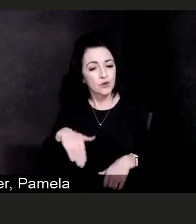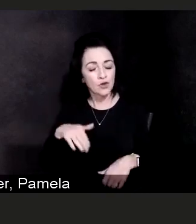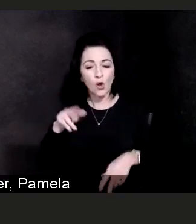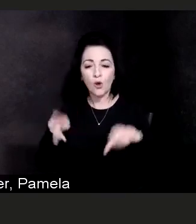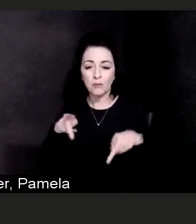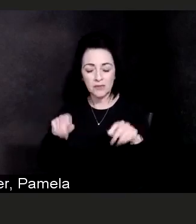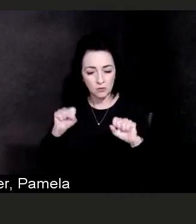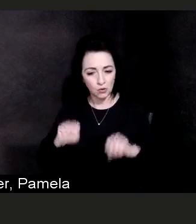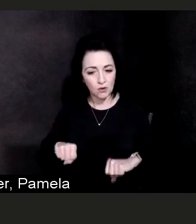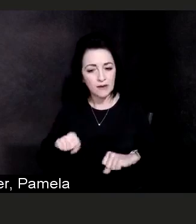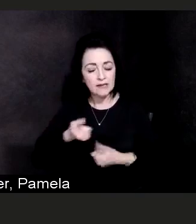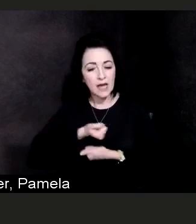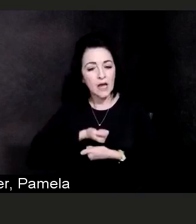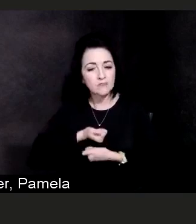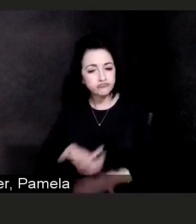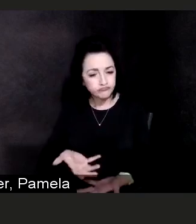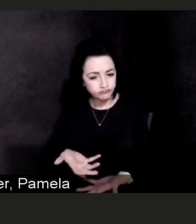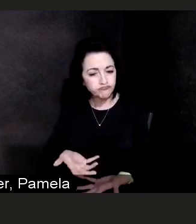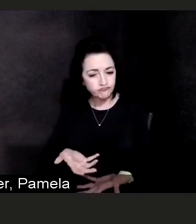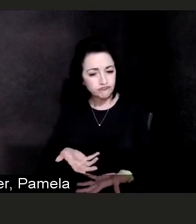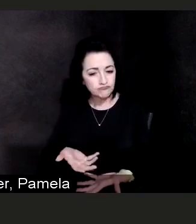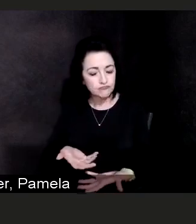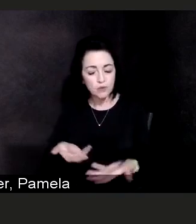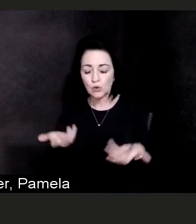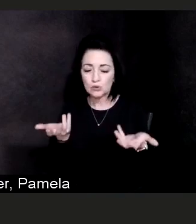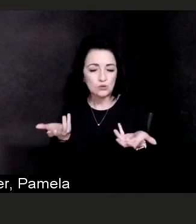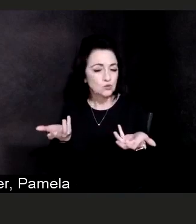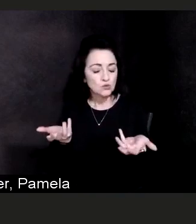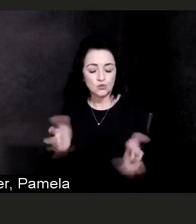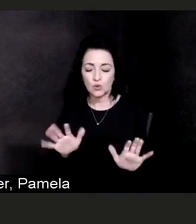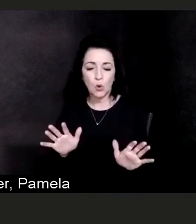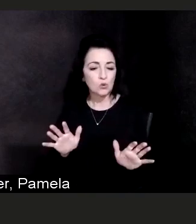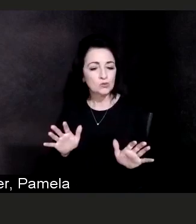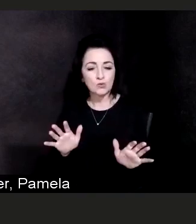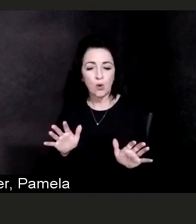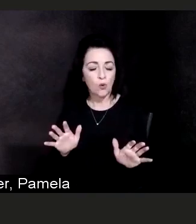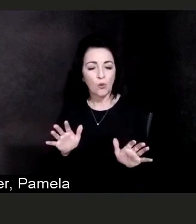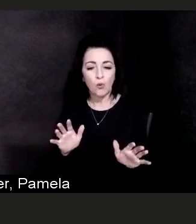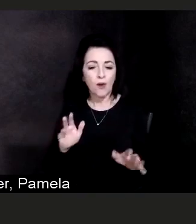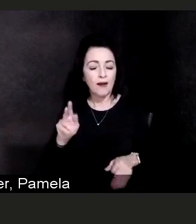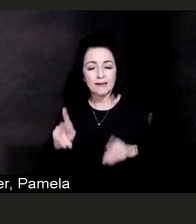So we do not want someone to just stop breathing because they are breathing so rapidly